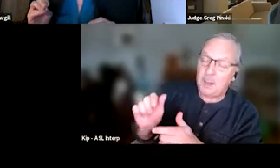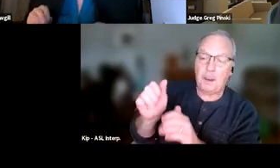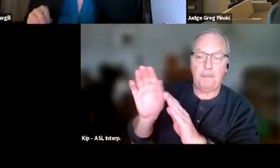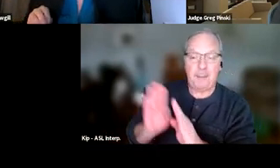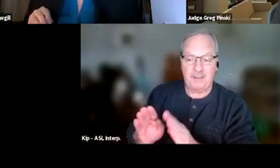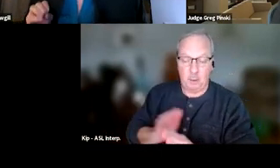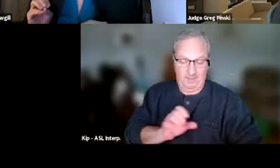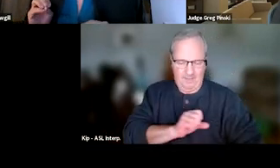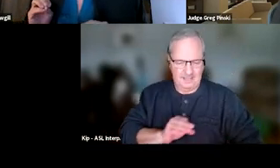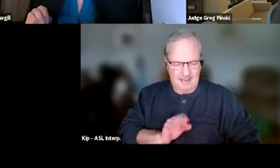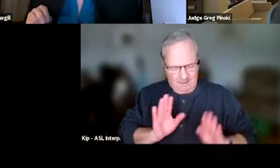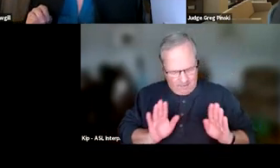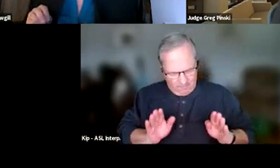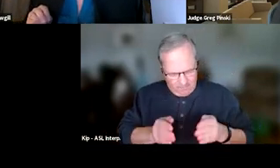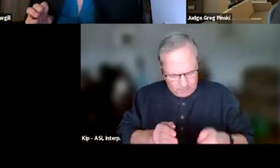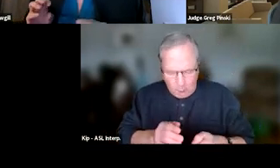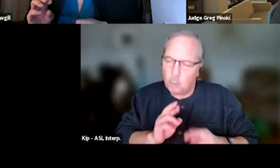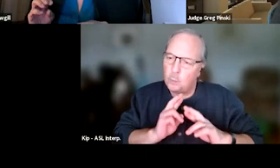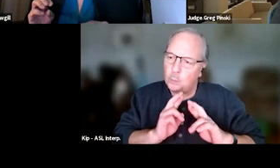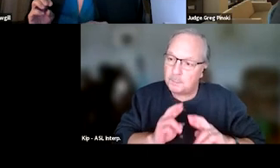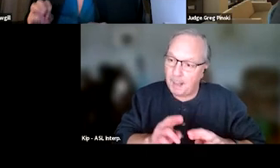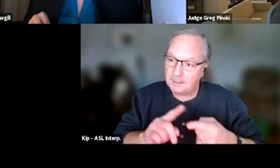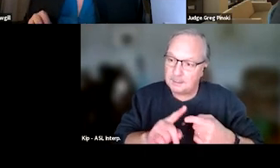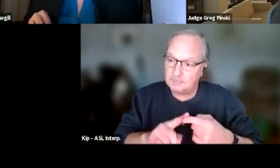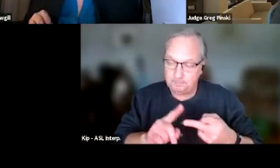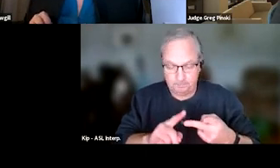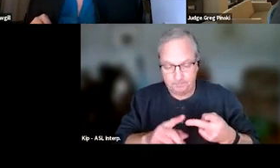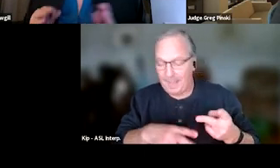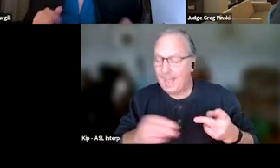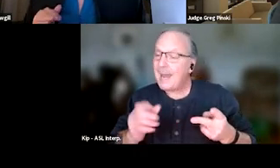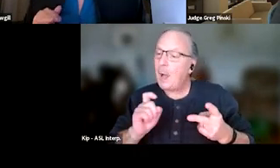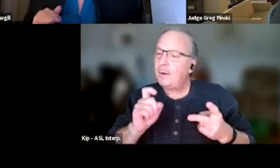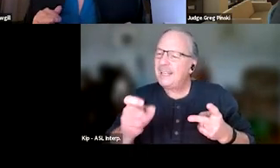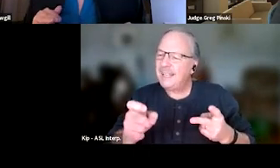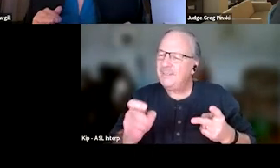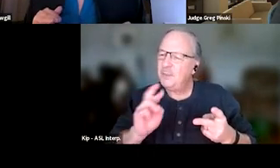really focus on responses and how to deliver it, and don't spend so much time